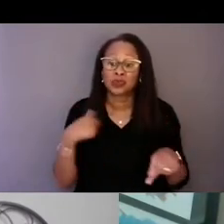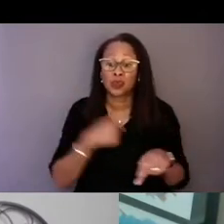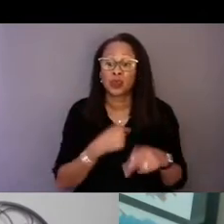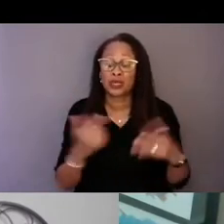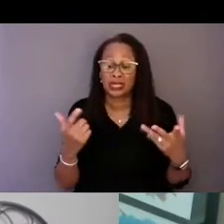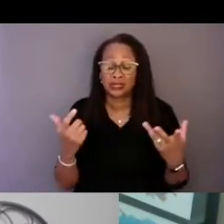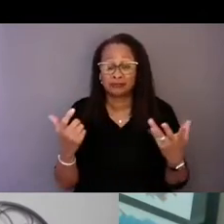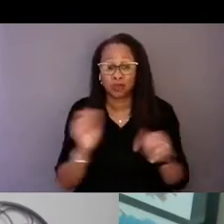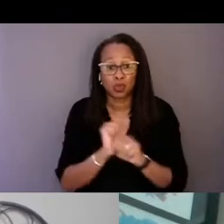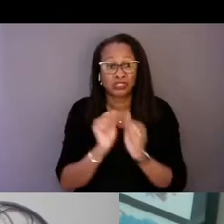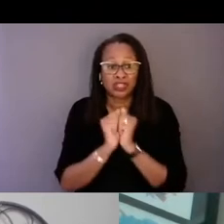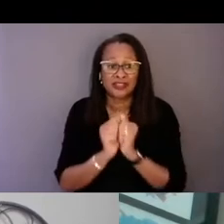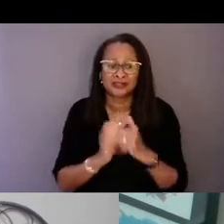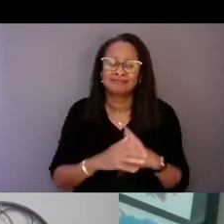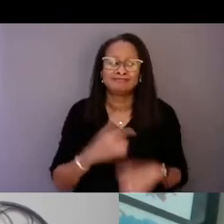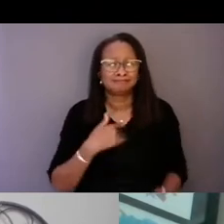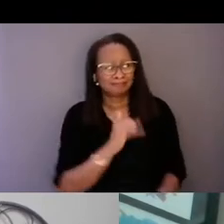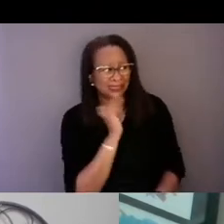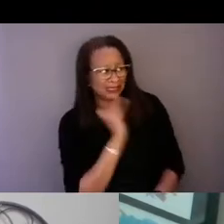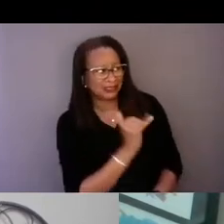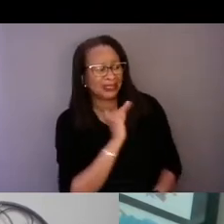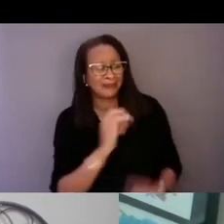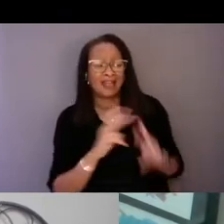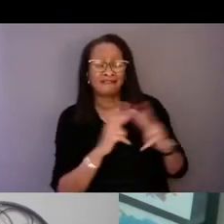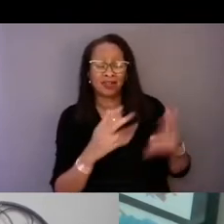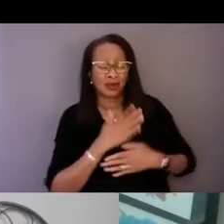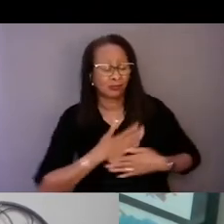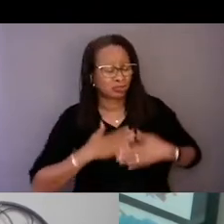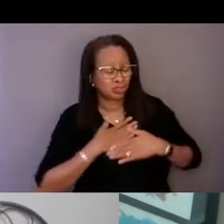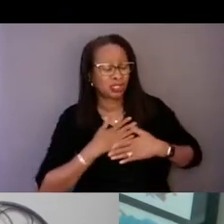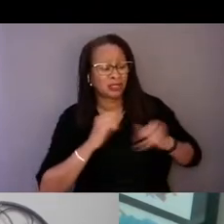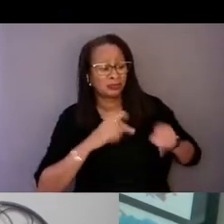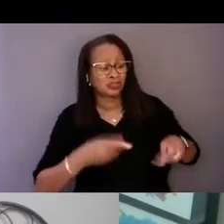and I very much appreciate the opportunity. Thank you very much.